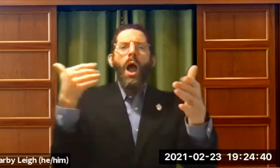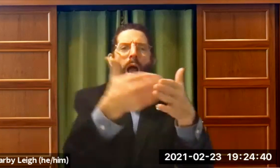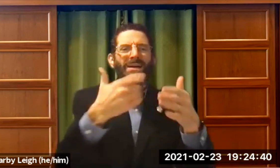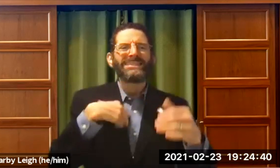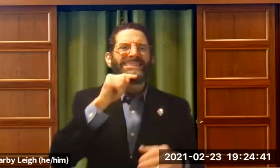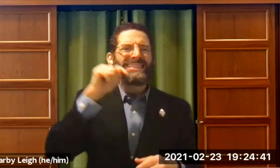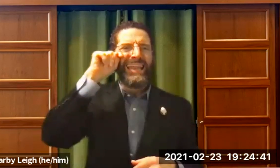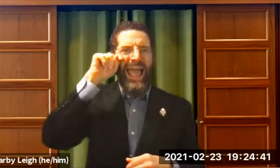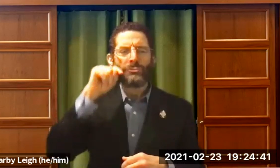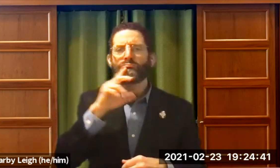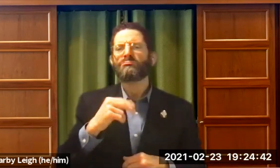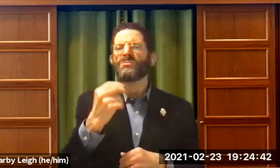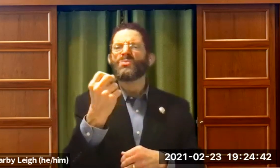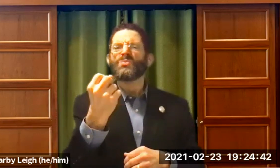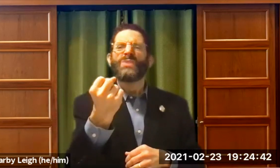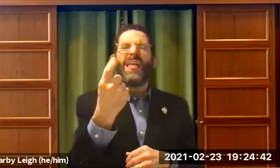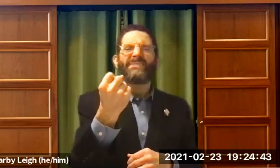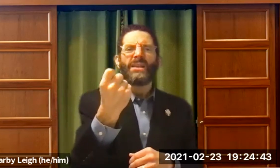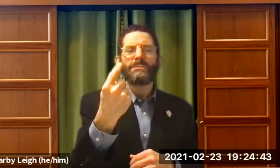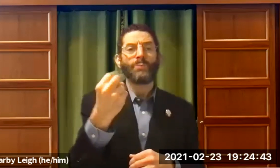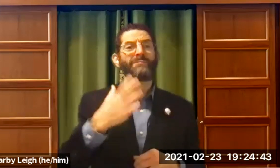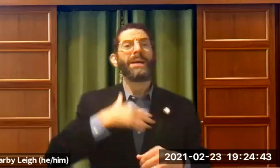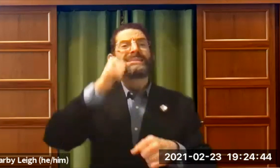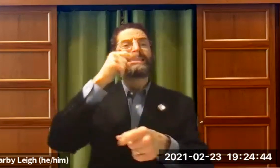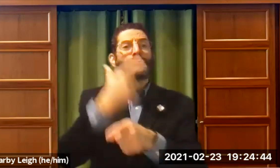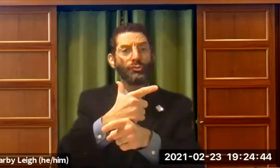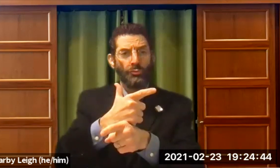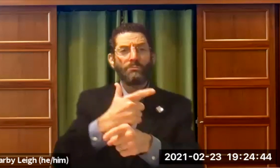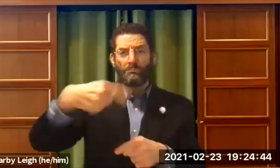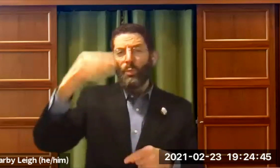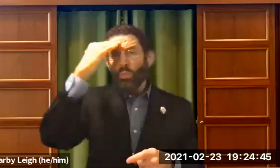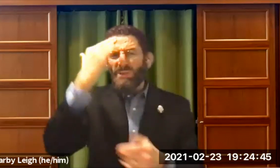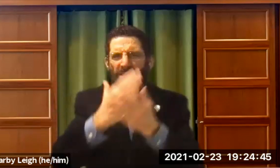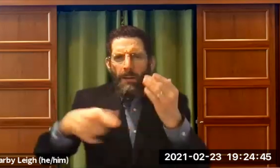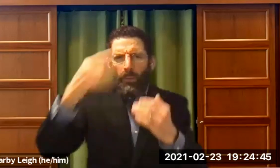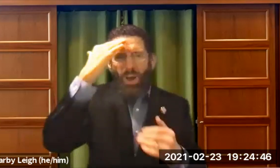And I remember that maybe I was a teenager. Maybe lisks 12 and my